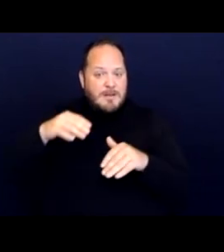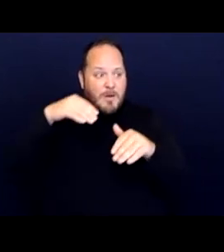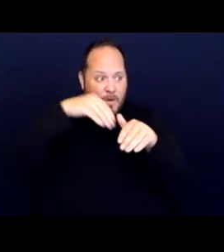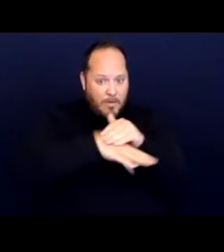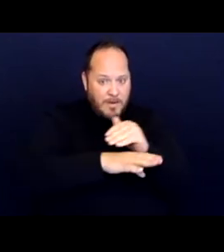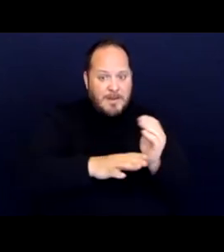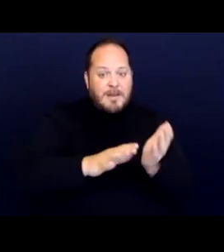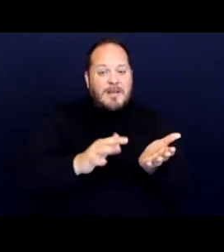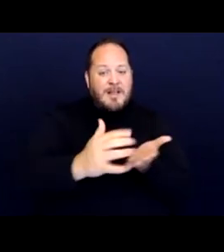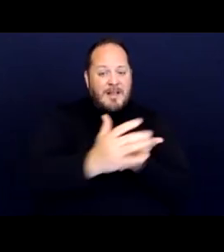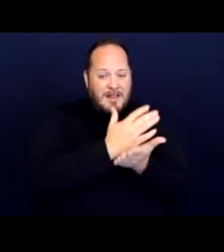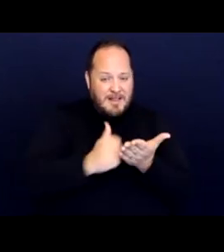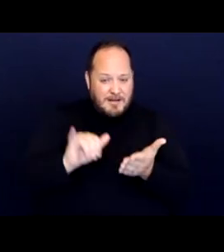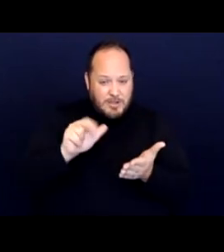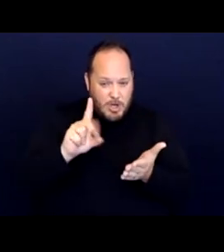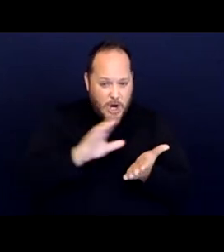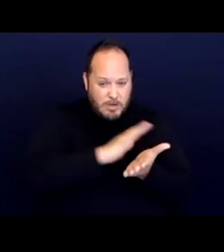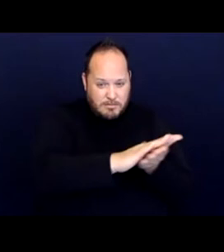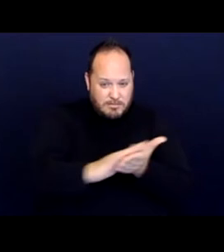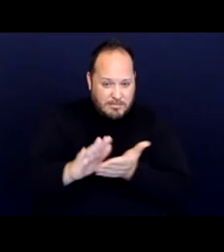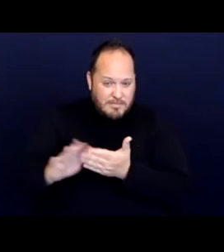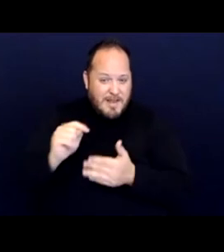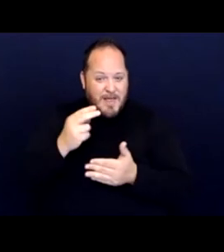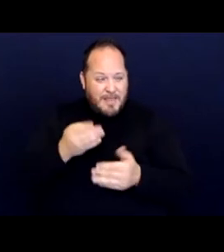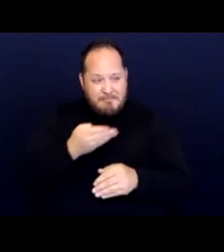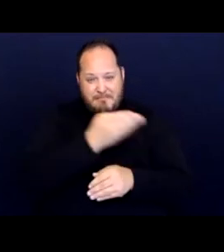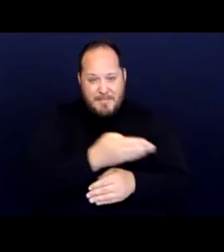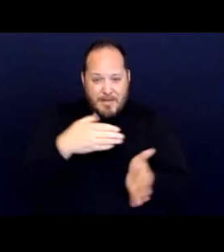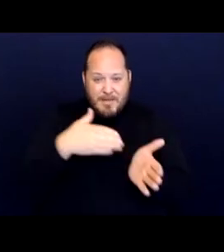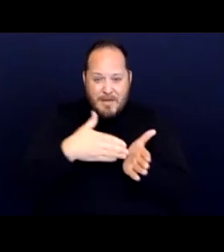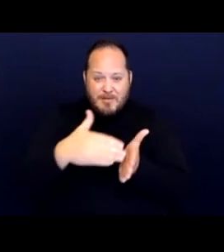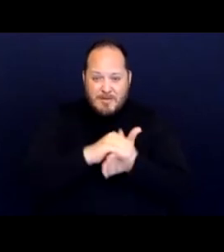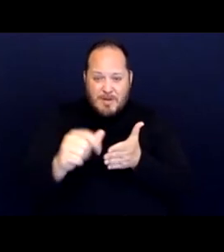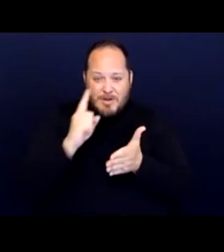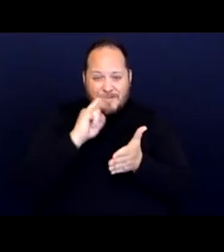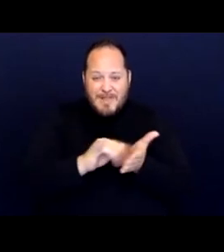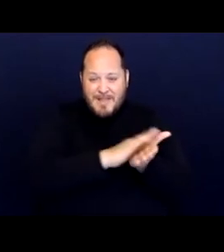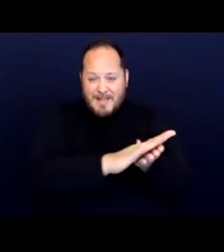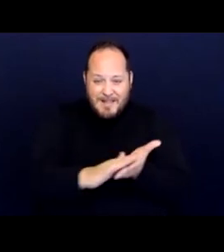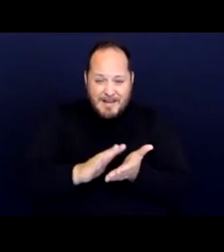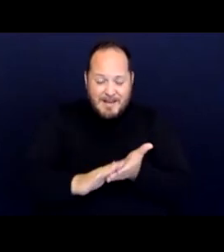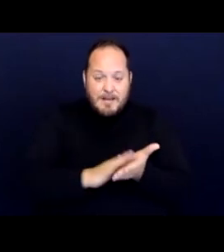charged him thousands of dollars for the cleaning, and then McGarry ended up selling his house